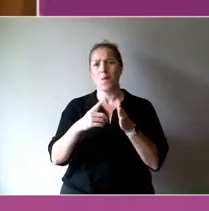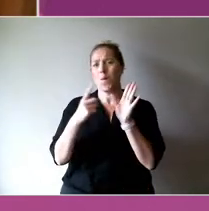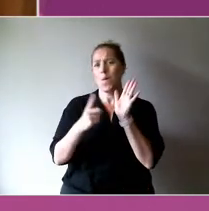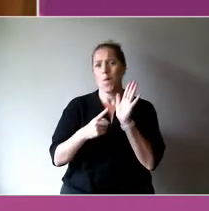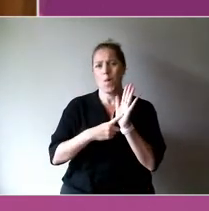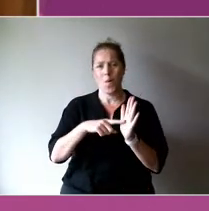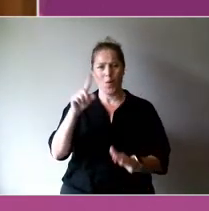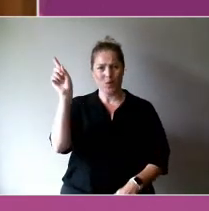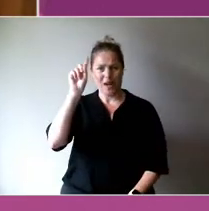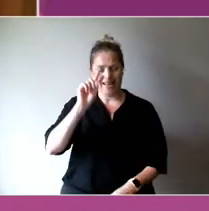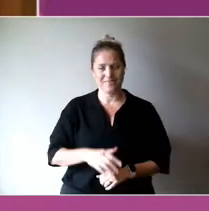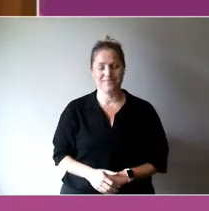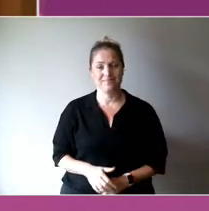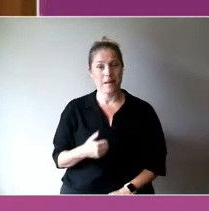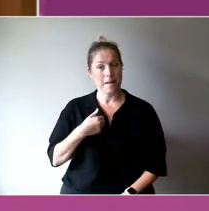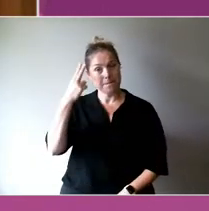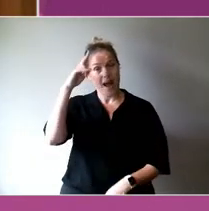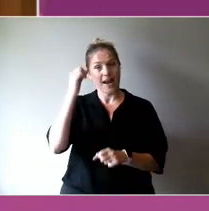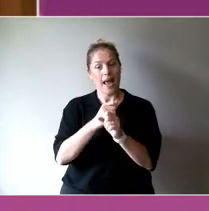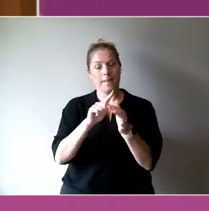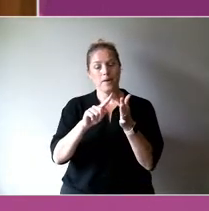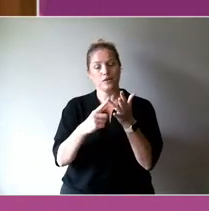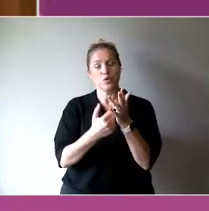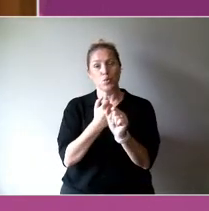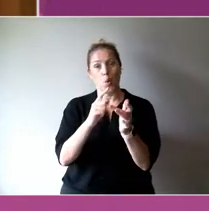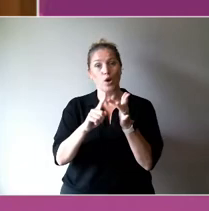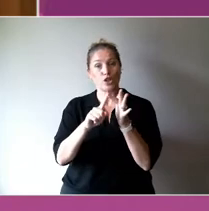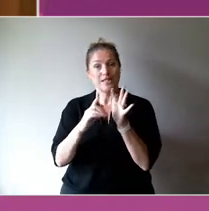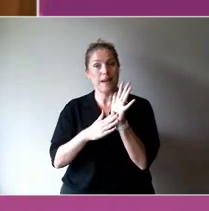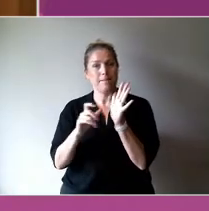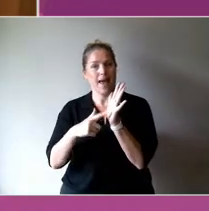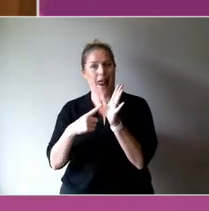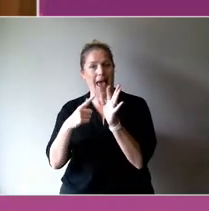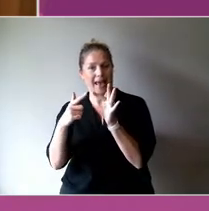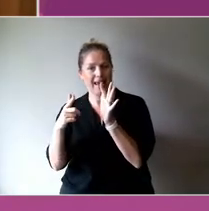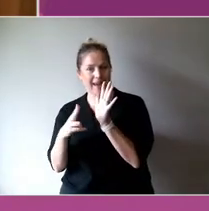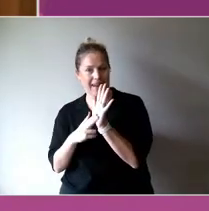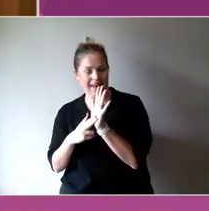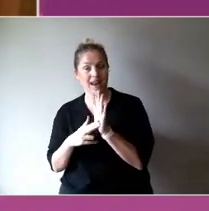My name Georgie McClean and I'm the Executive Director of Development and Strategic Partnerships